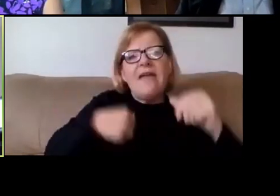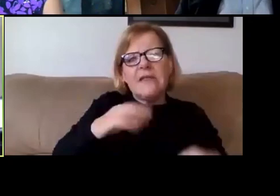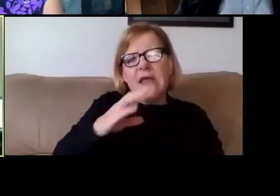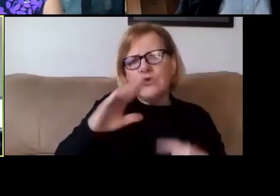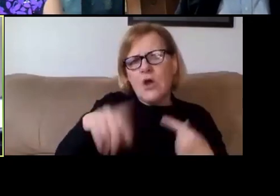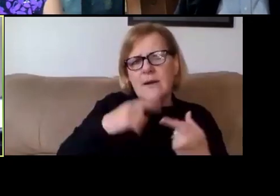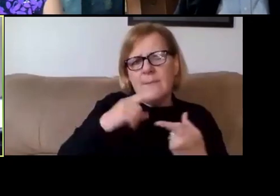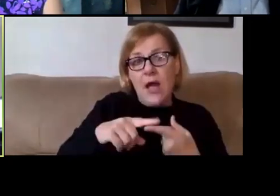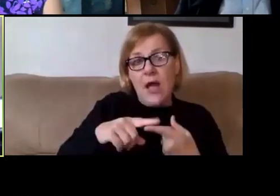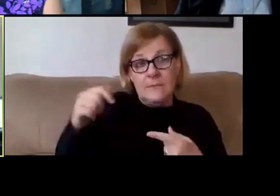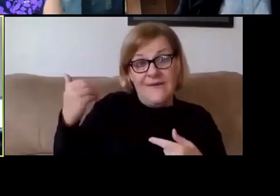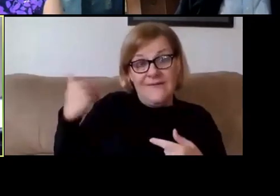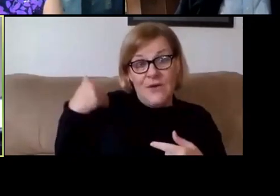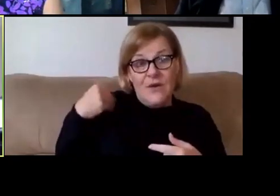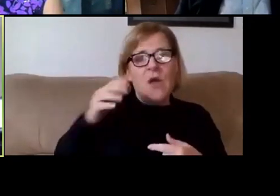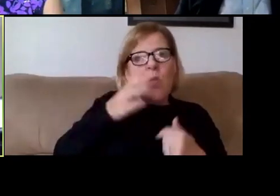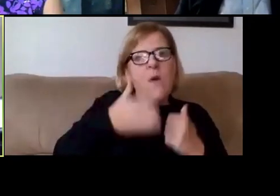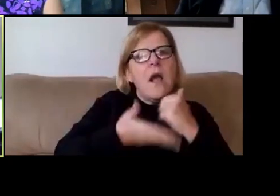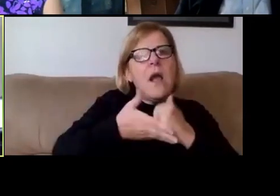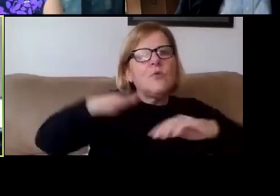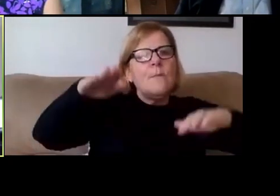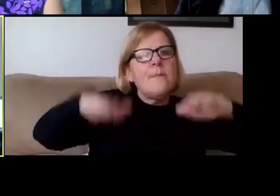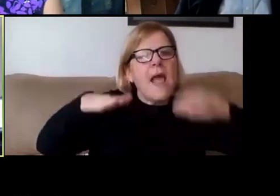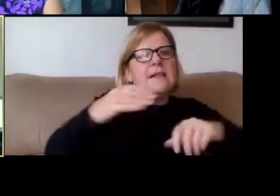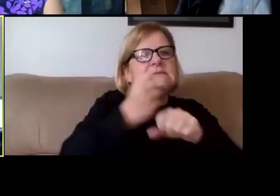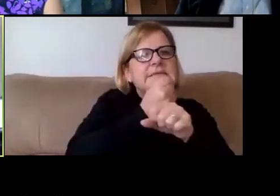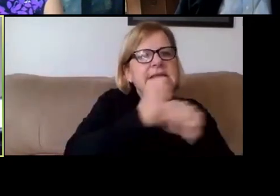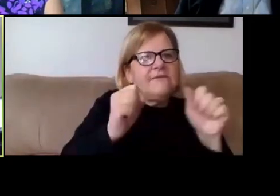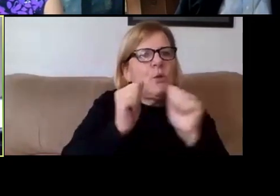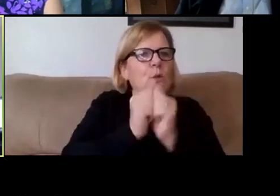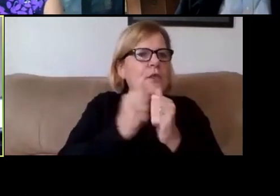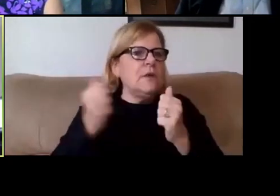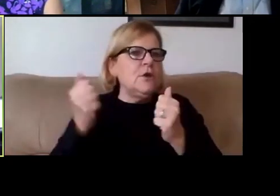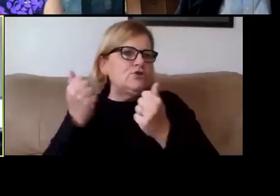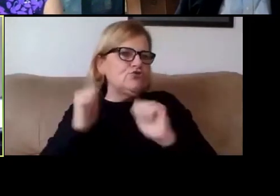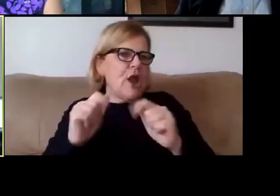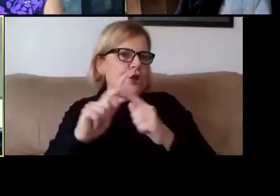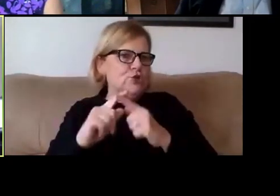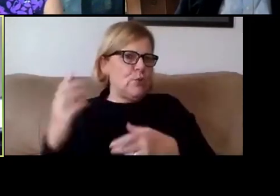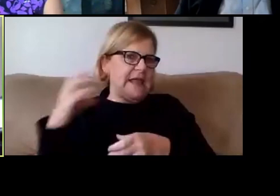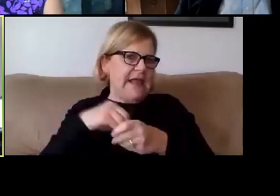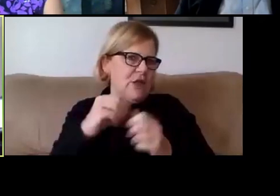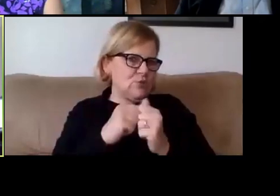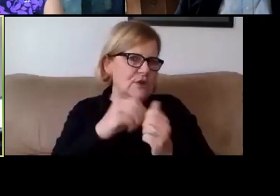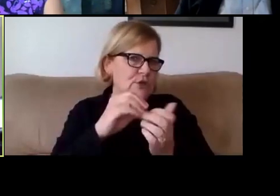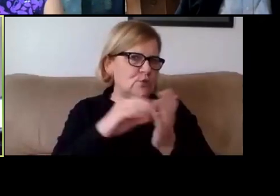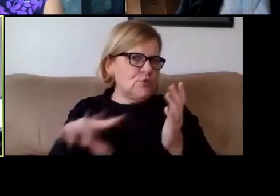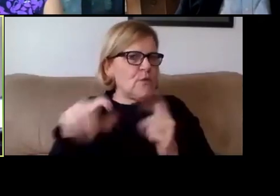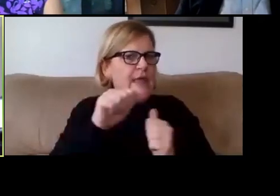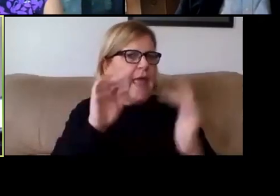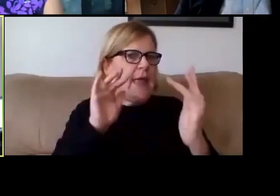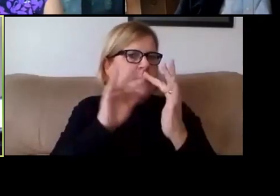will help us to balance safety along with trying to engage with students so that they can connect with each other